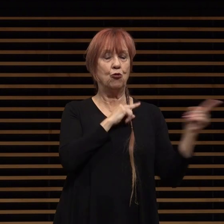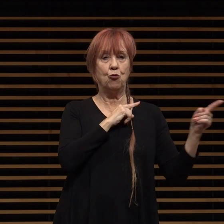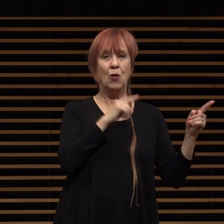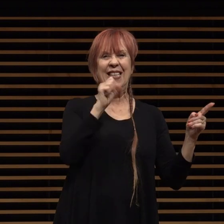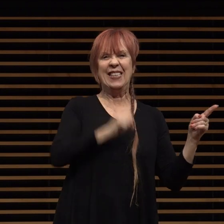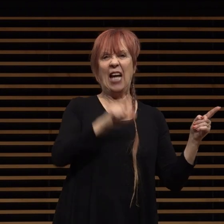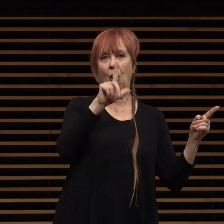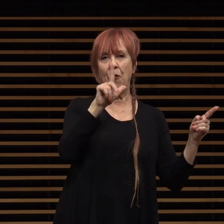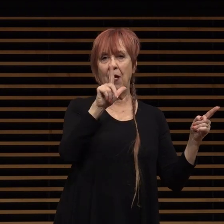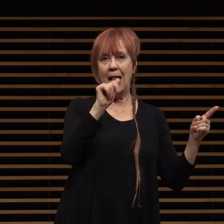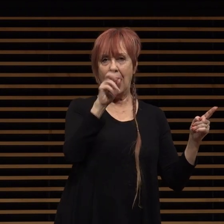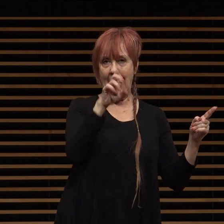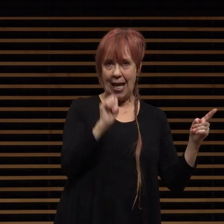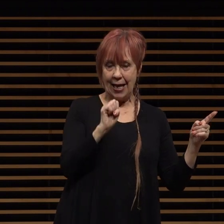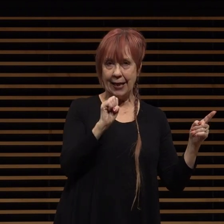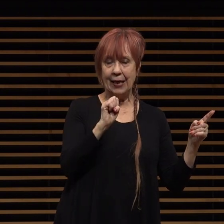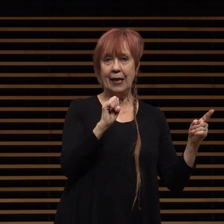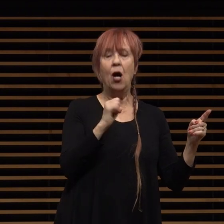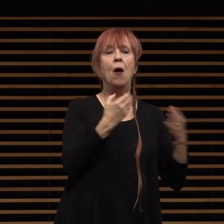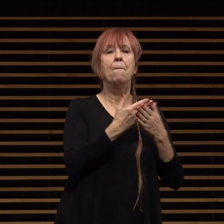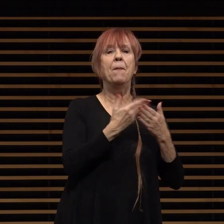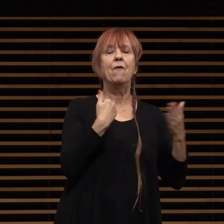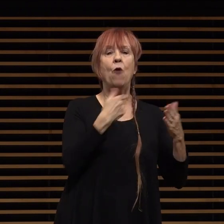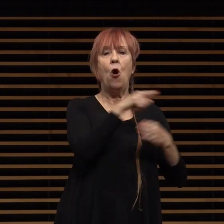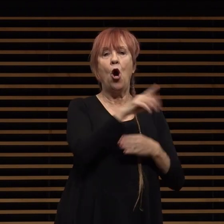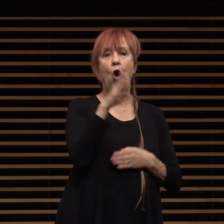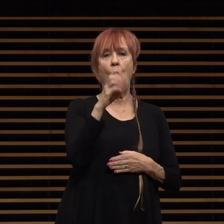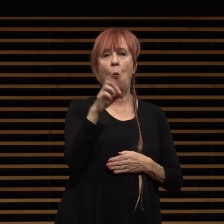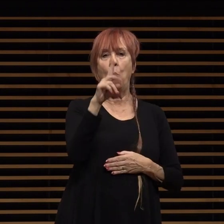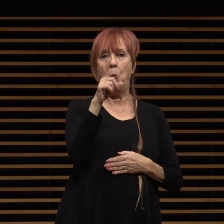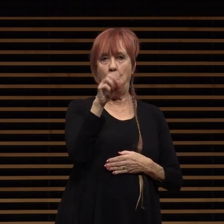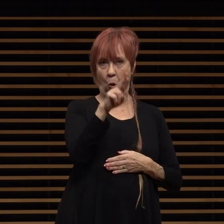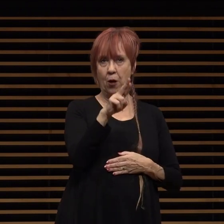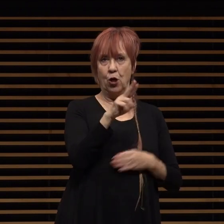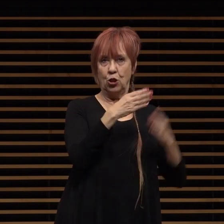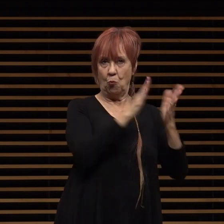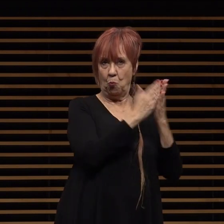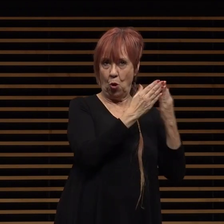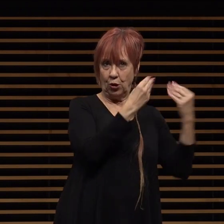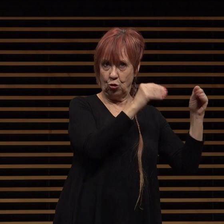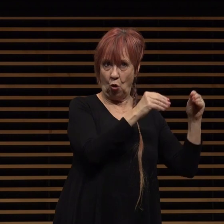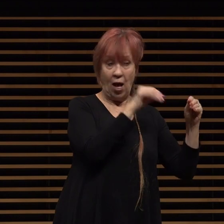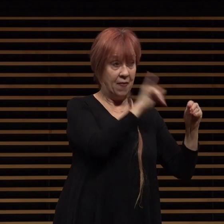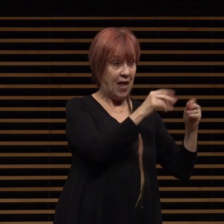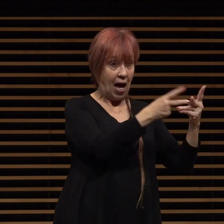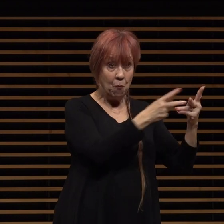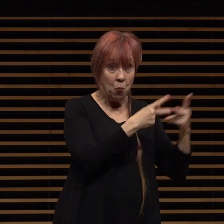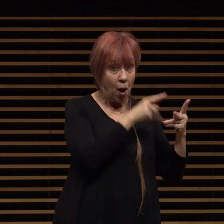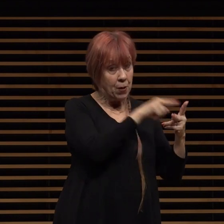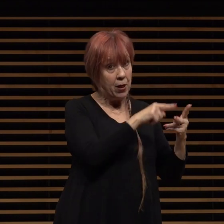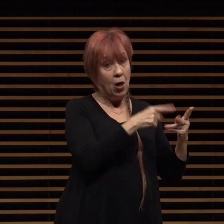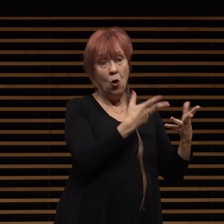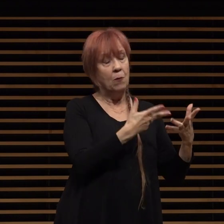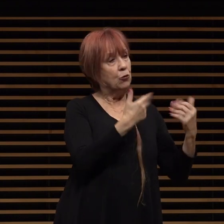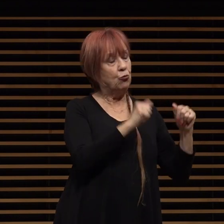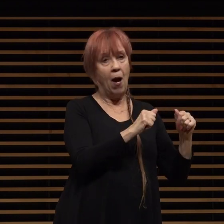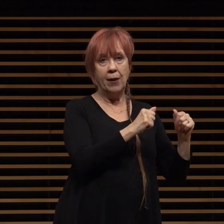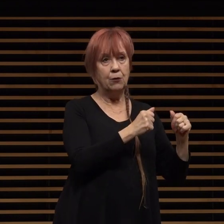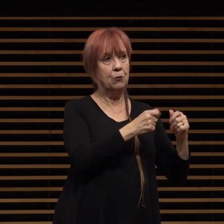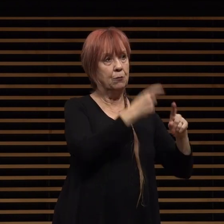former borders bookstore that's a story that's a property we've been looking to